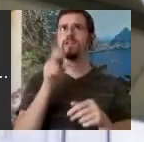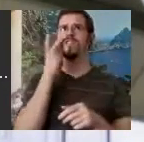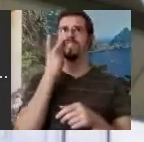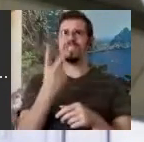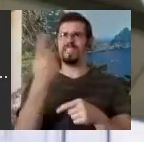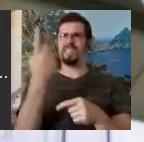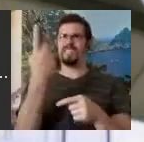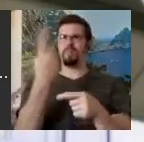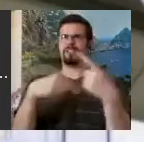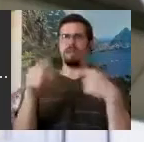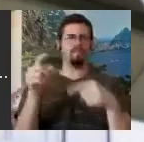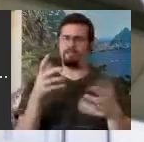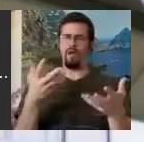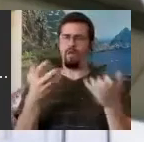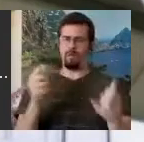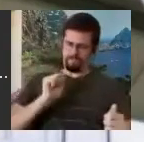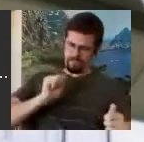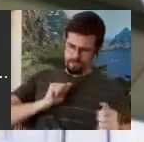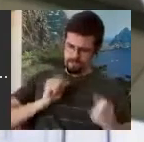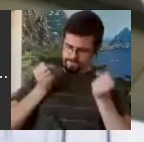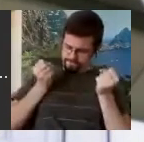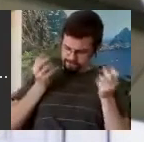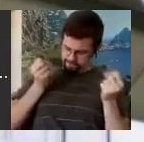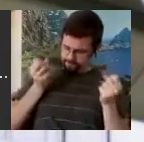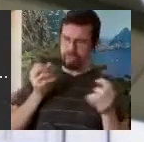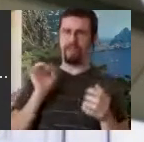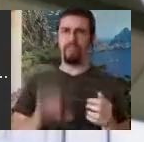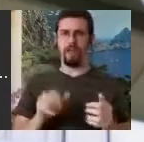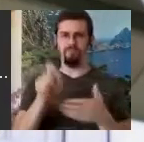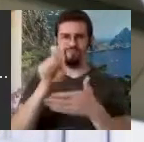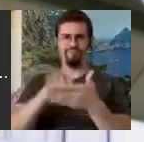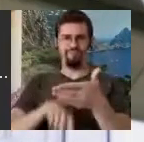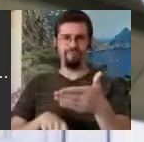from her own "Expressive point of view" and so therefore we did become